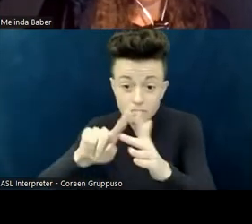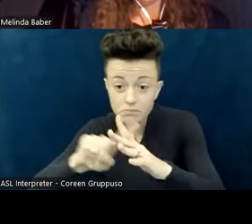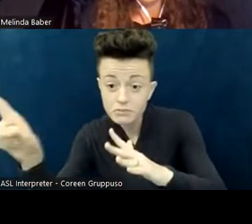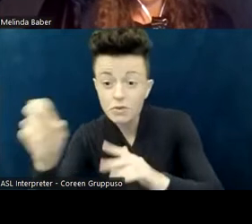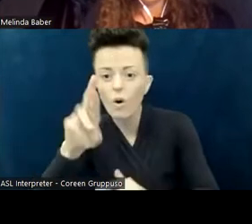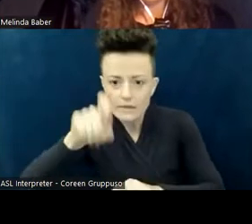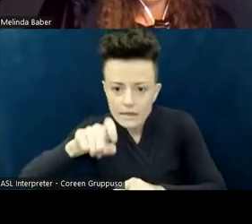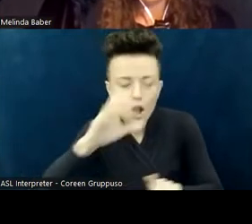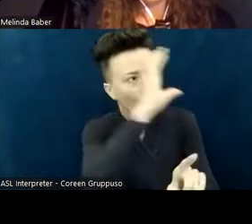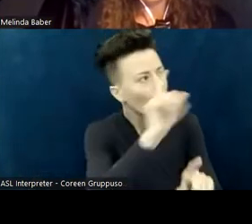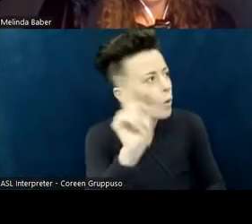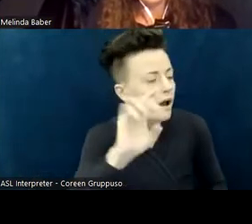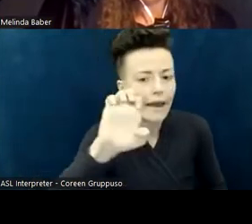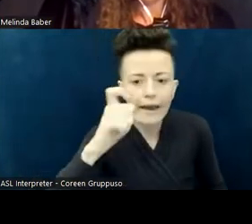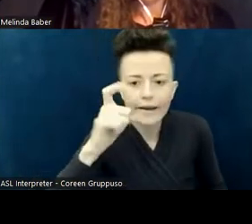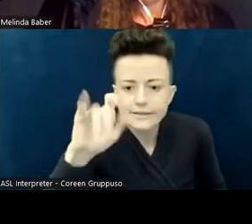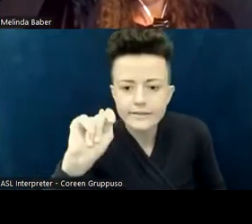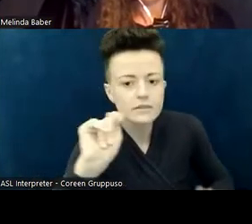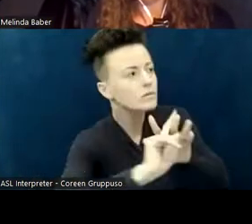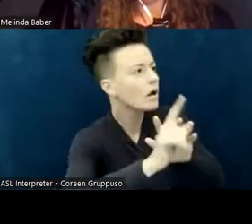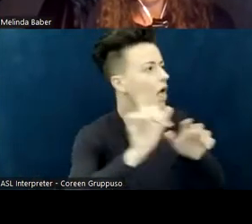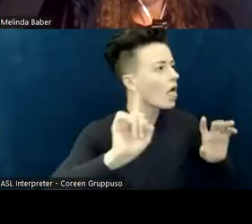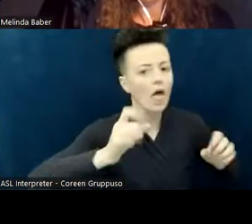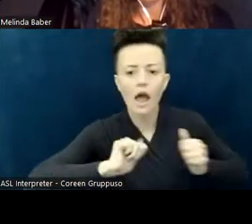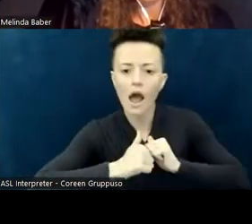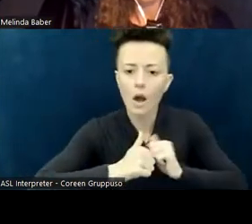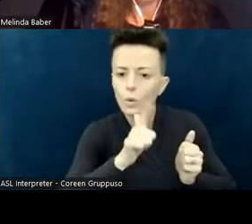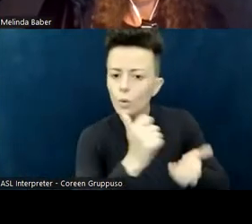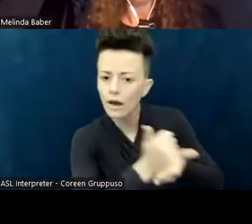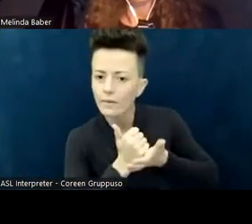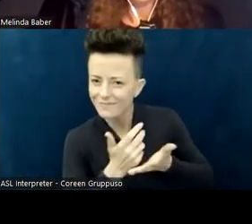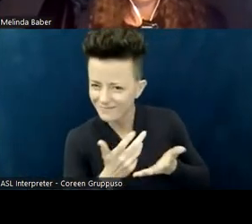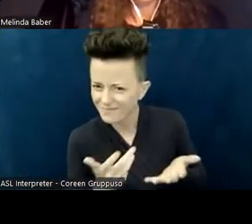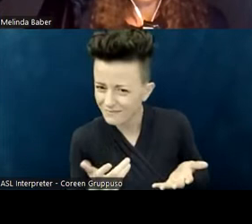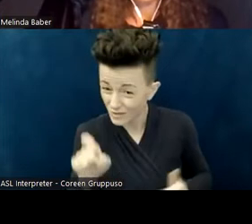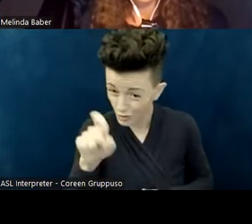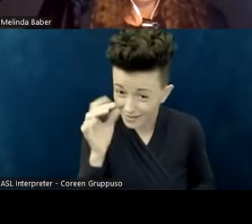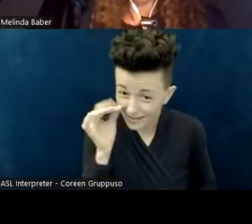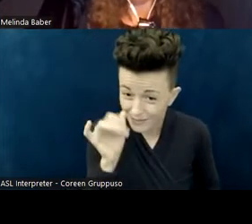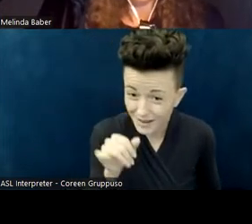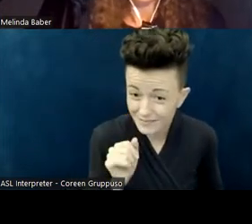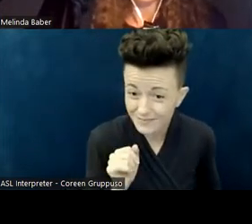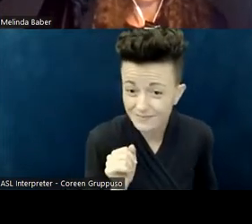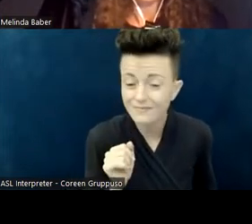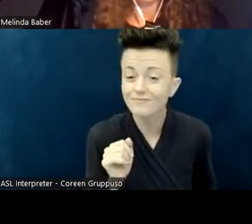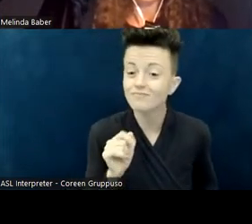A sixth thing is to ask yourself: when you go to a new worship service,